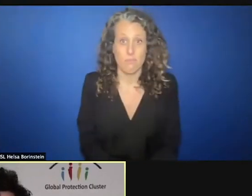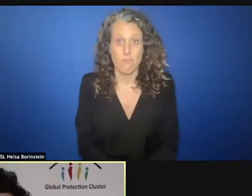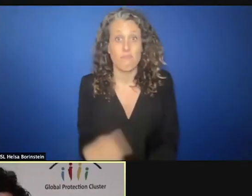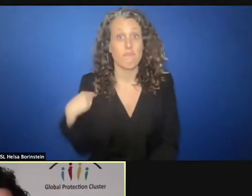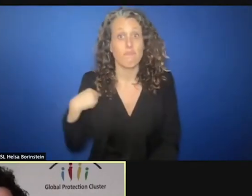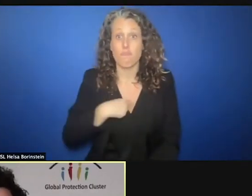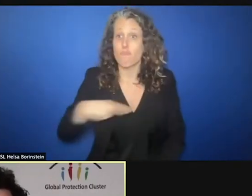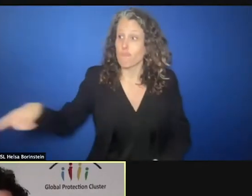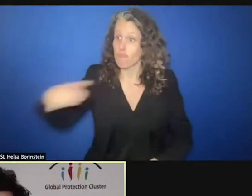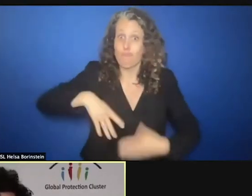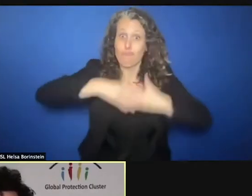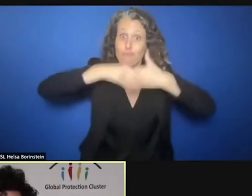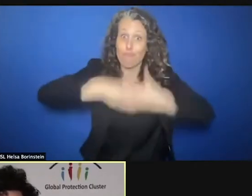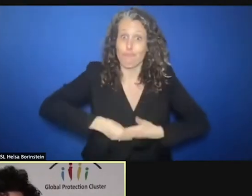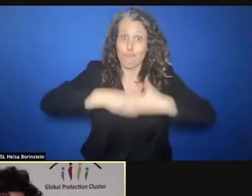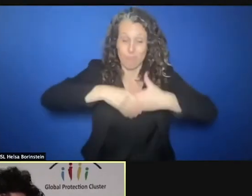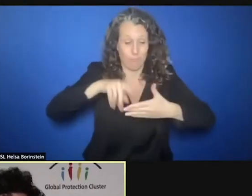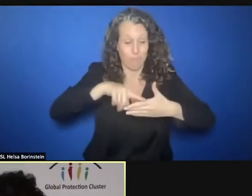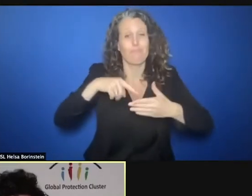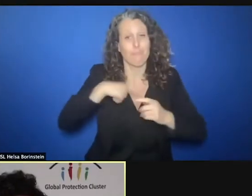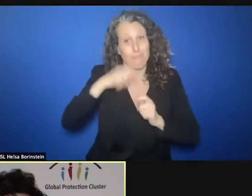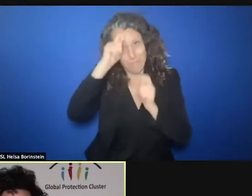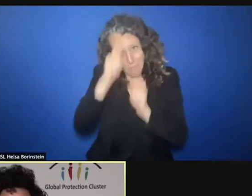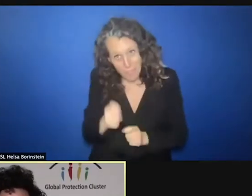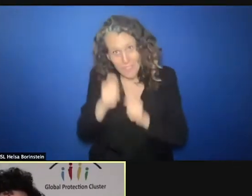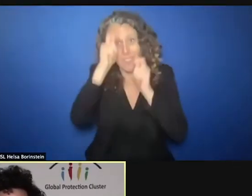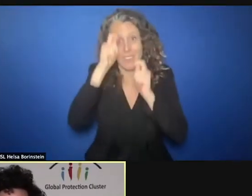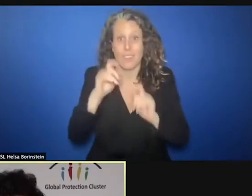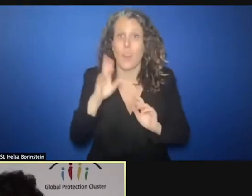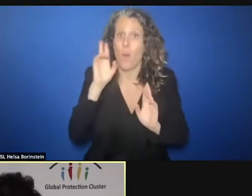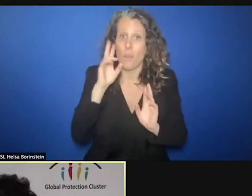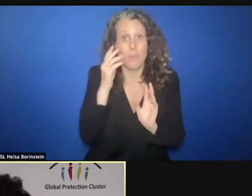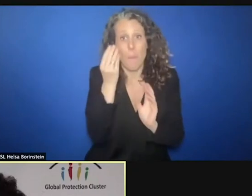I hope the funding will follow. We do a bit more than hope that the funding will follow.